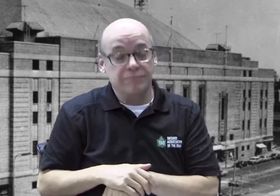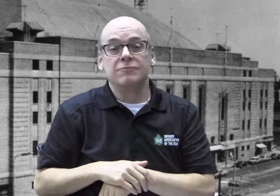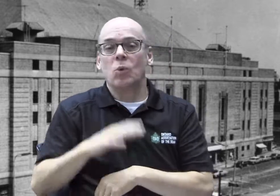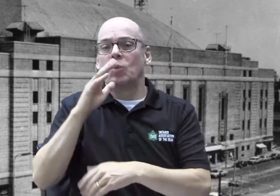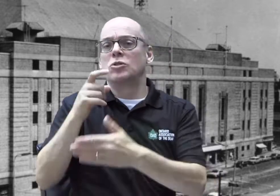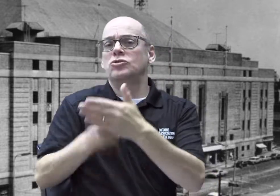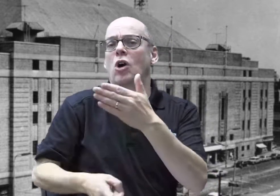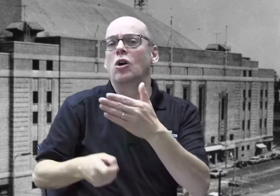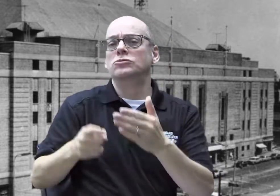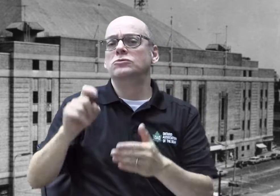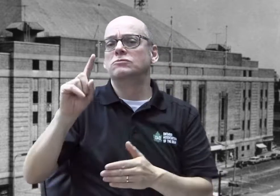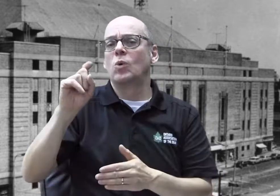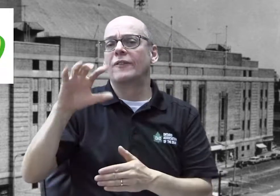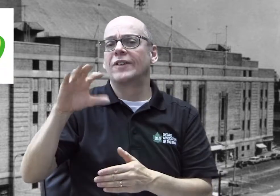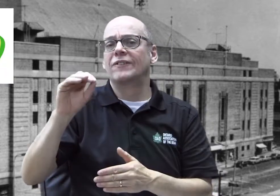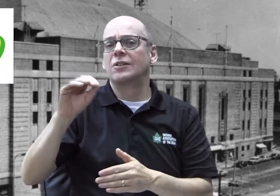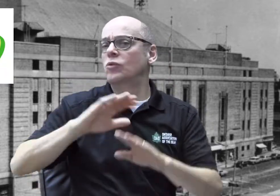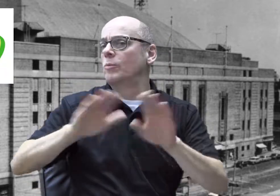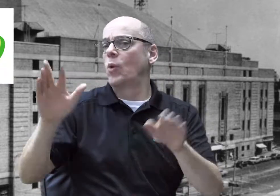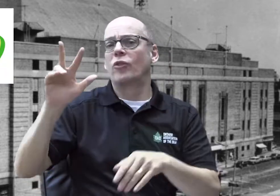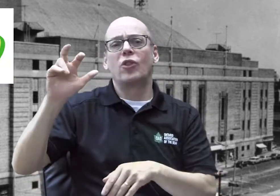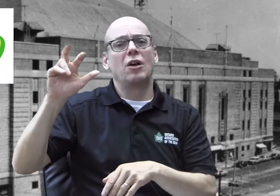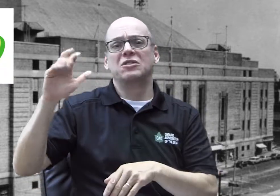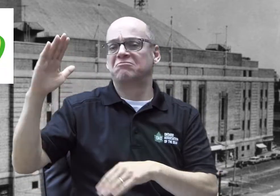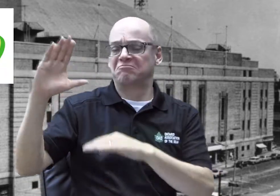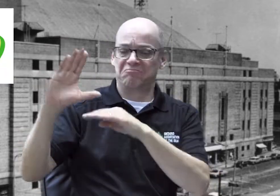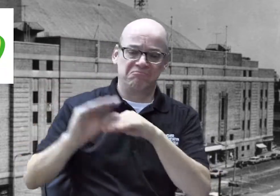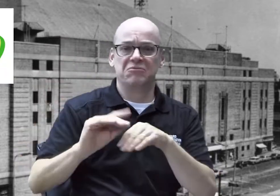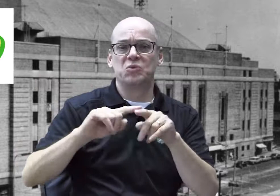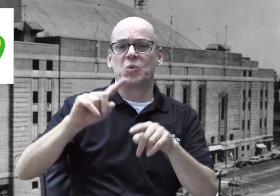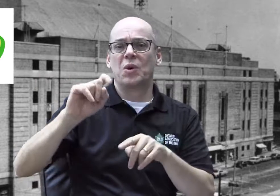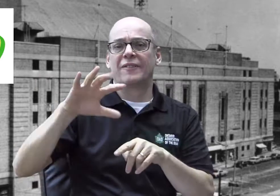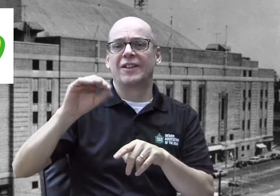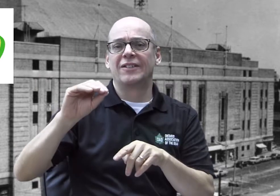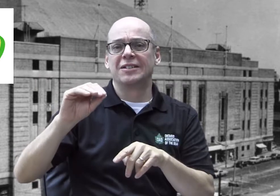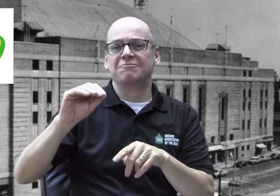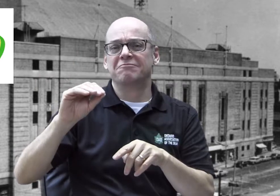We will charge only $150, no more $300 charge, for the deaf business booths!